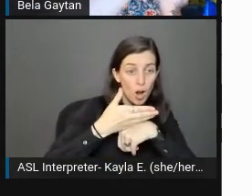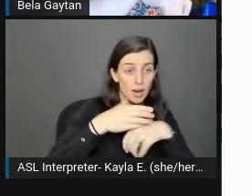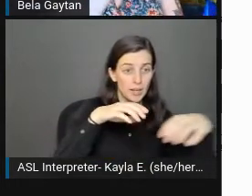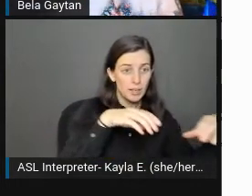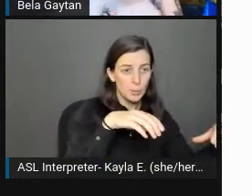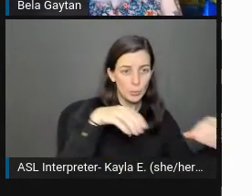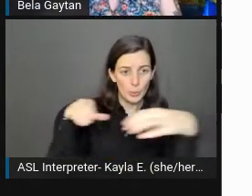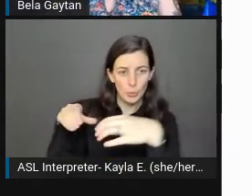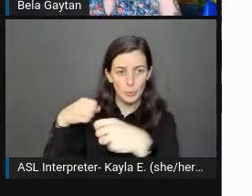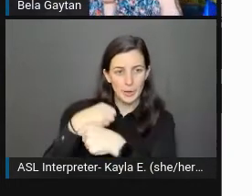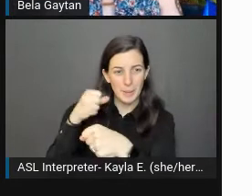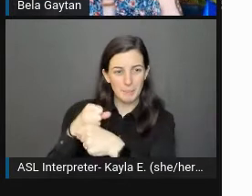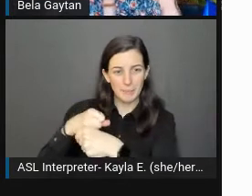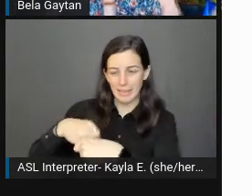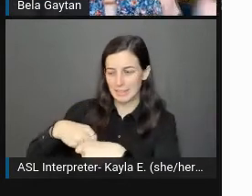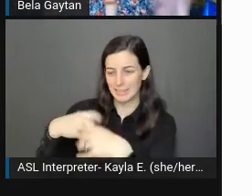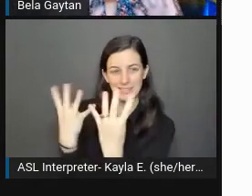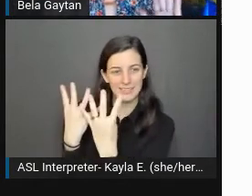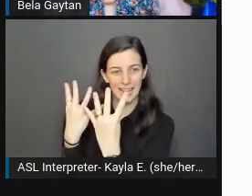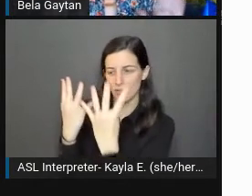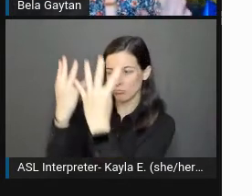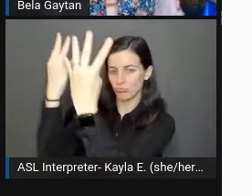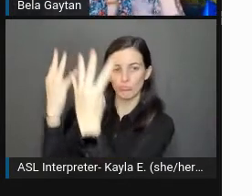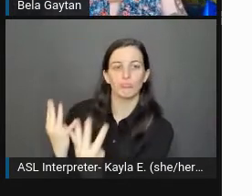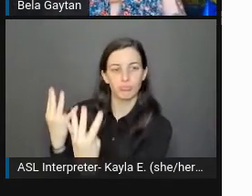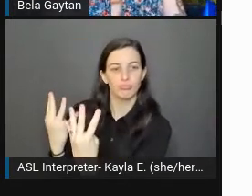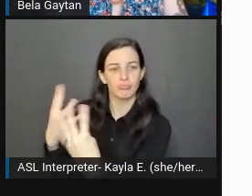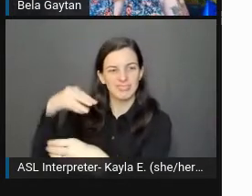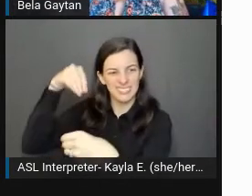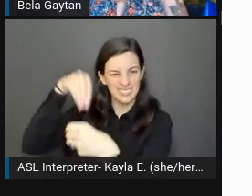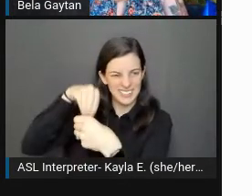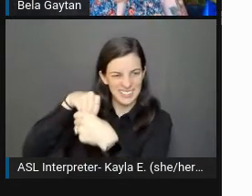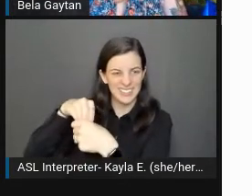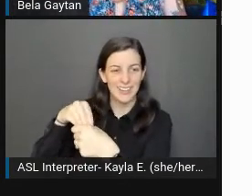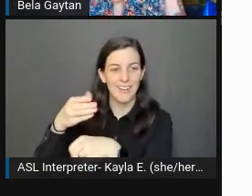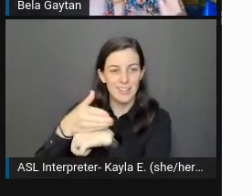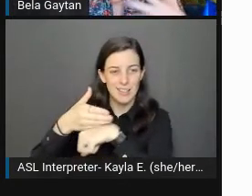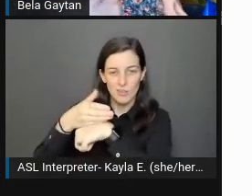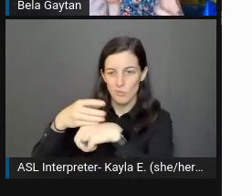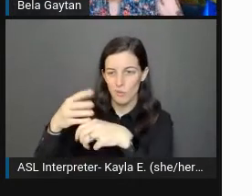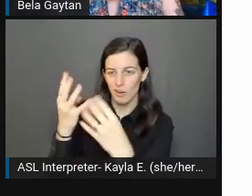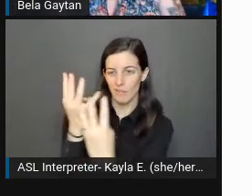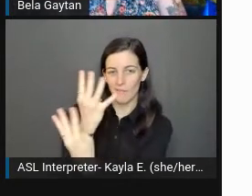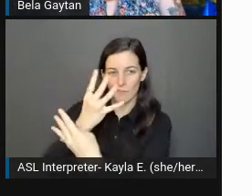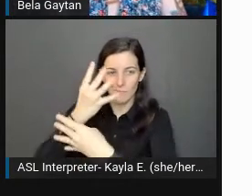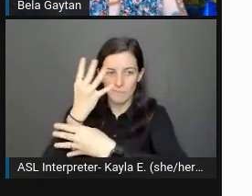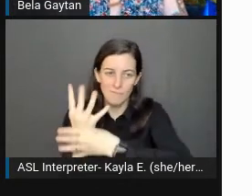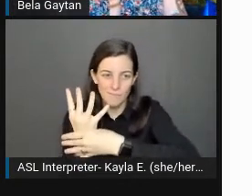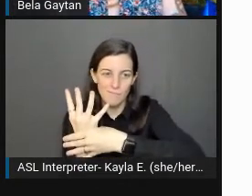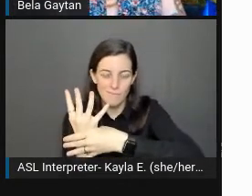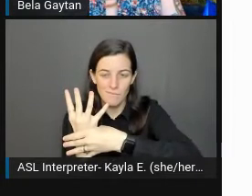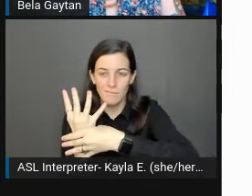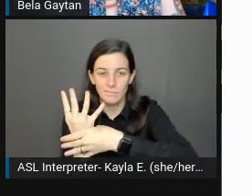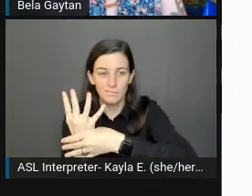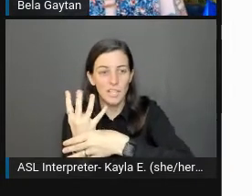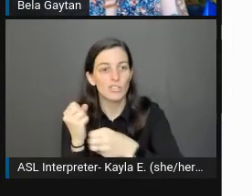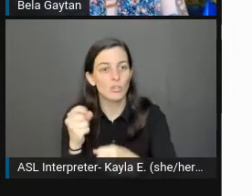she could set her Uno cards on there, and nobody could see around it, until she was able to play again without any assistance.